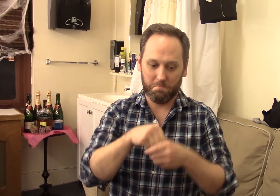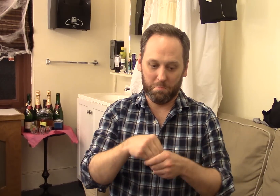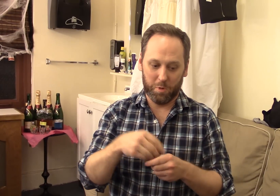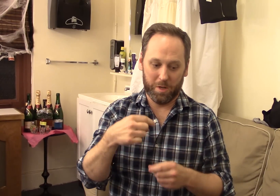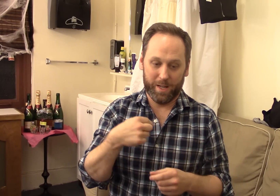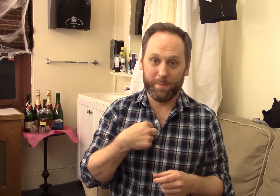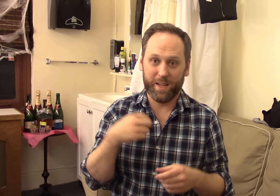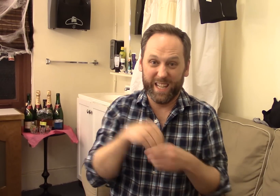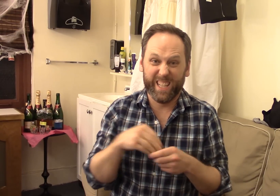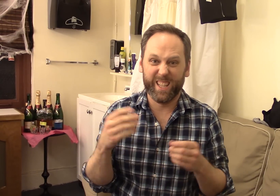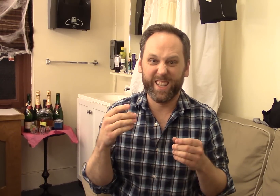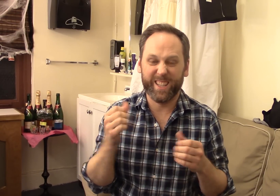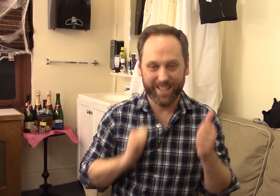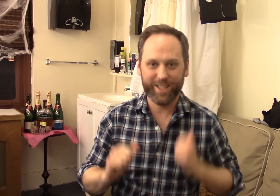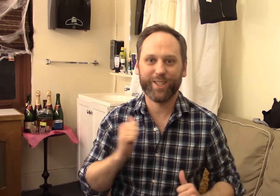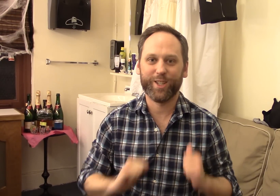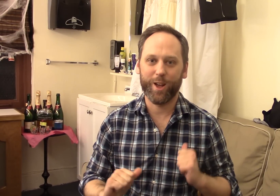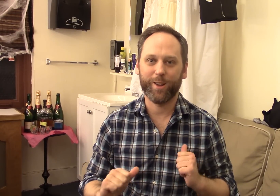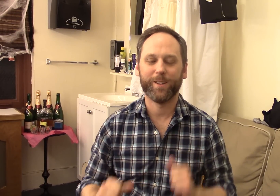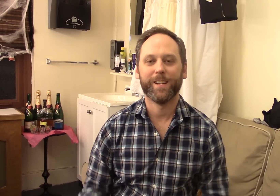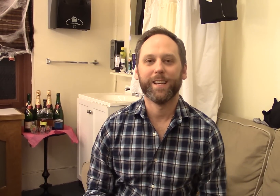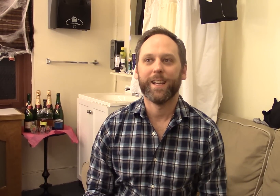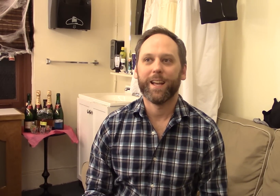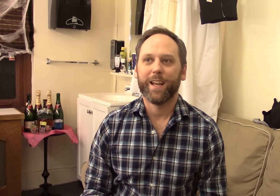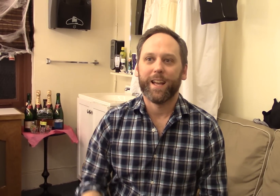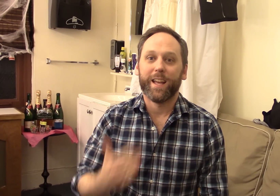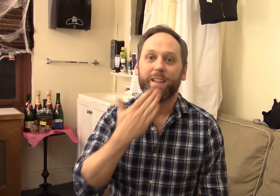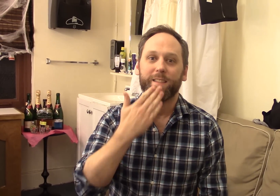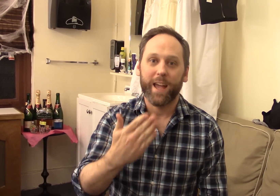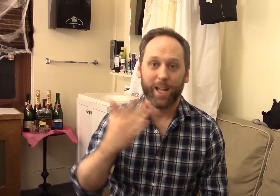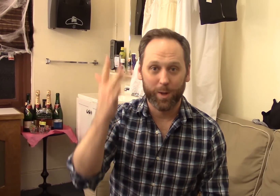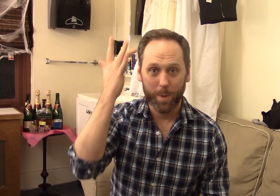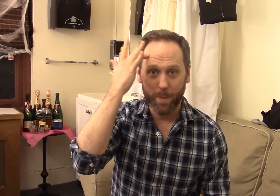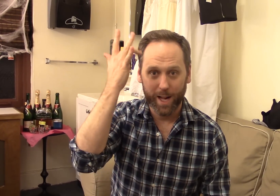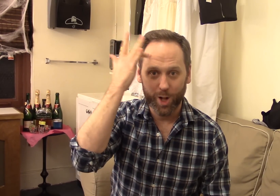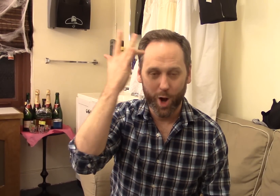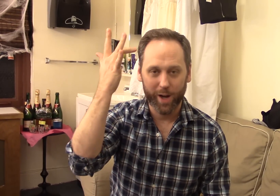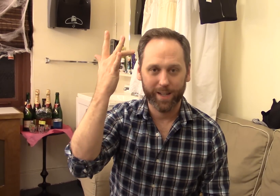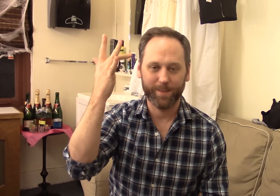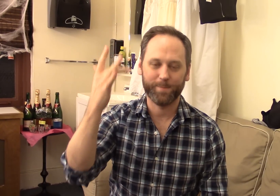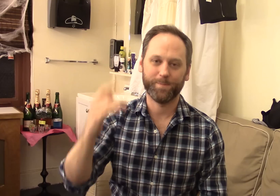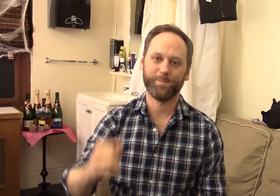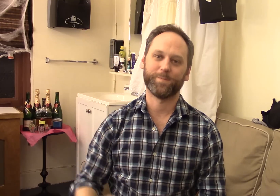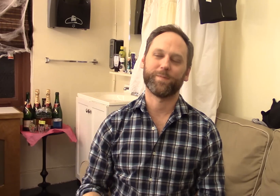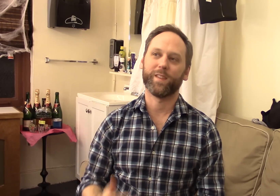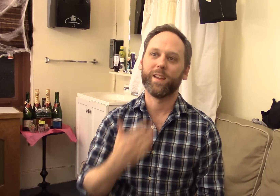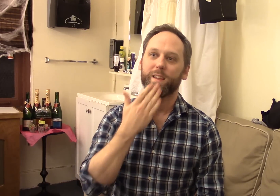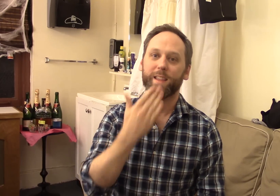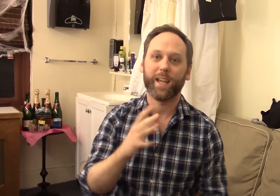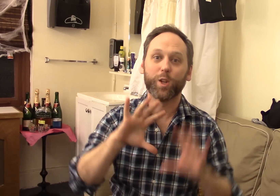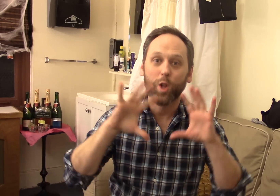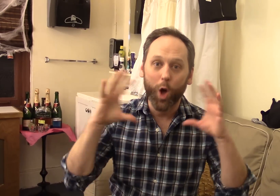for putting me in the show, Thank you Michael Arden, thank you